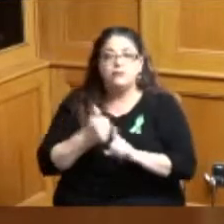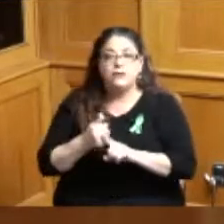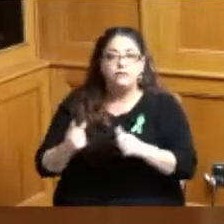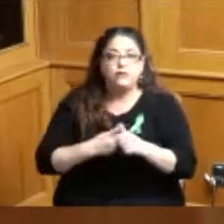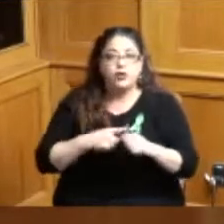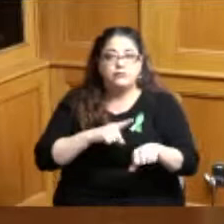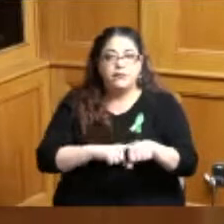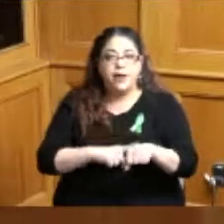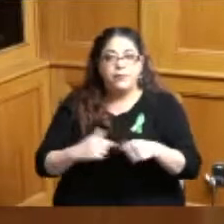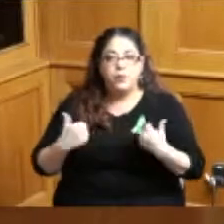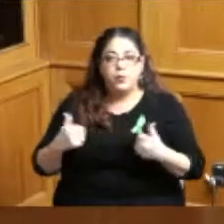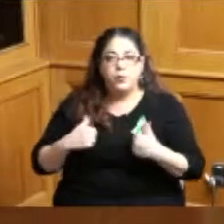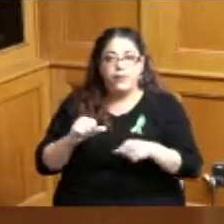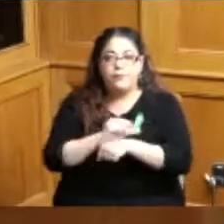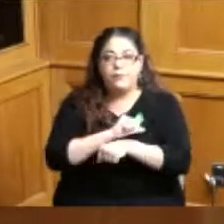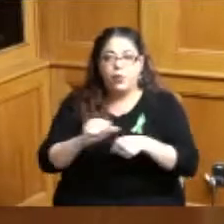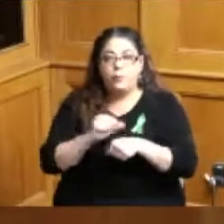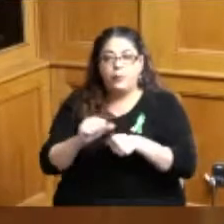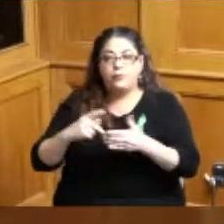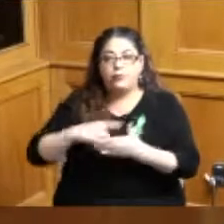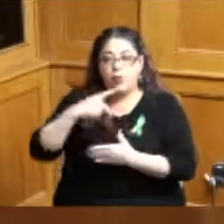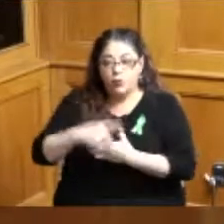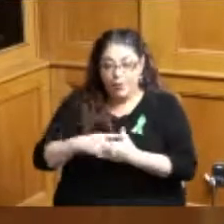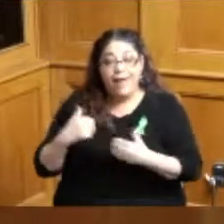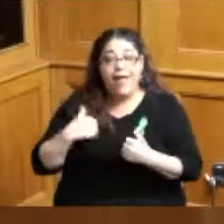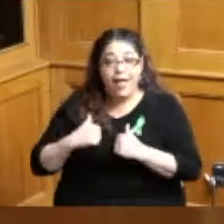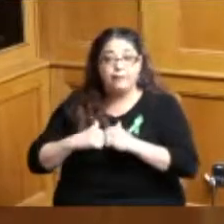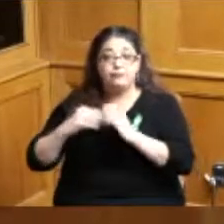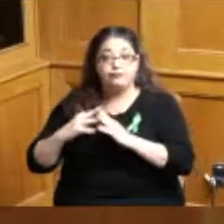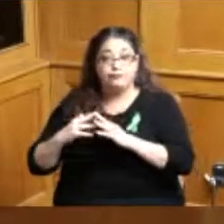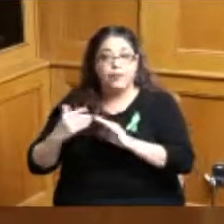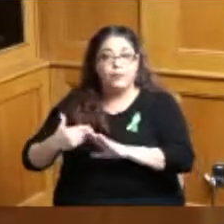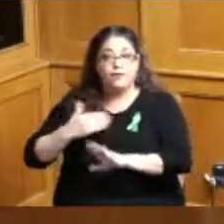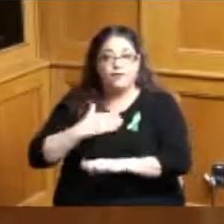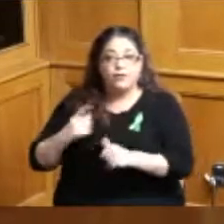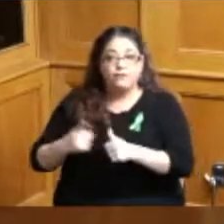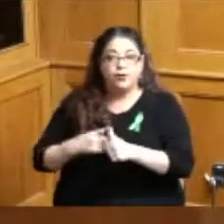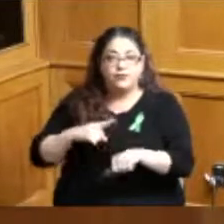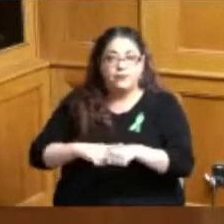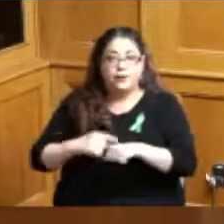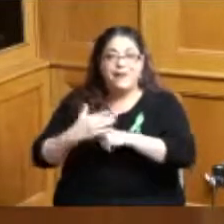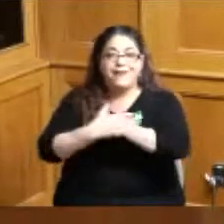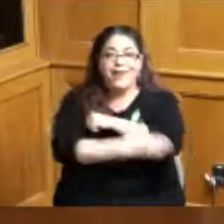program JFS has had some employment programs but this is the first time that the county has taken